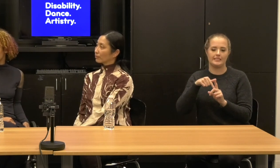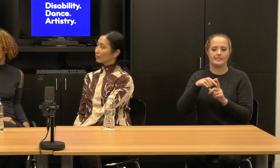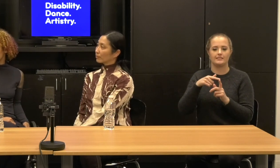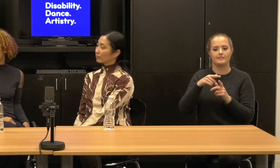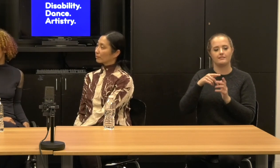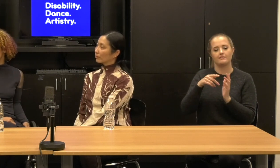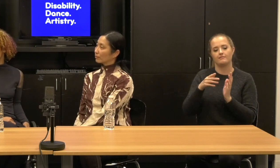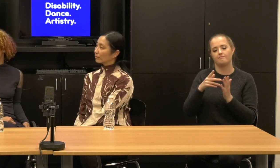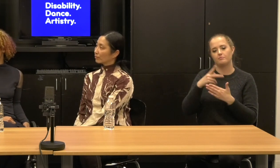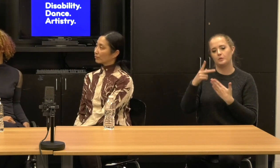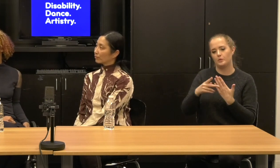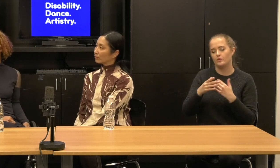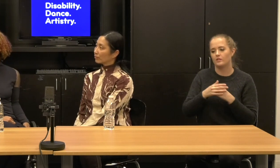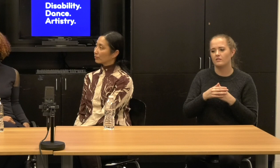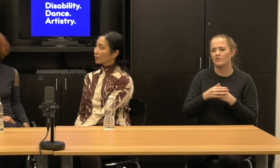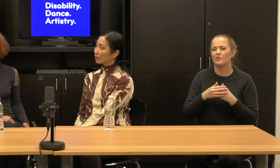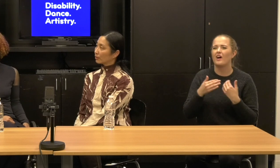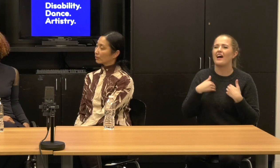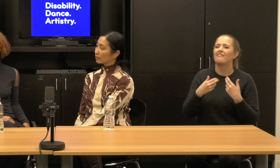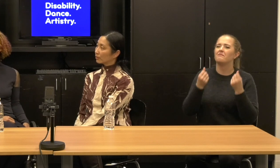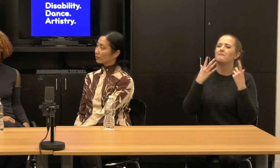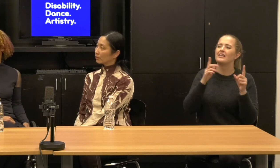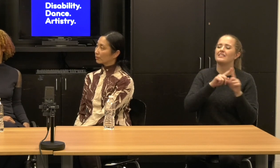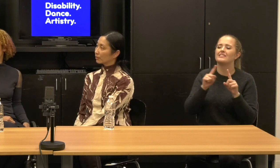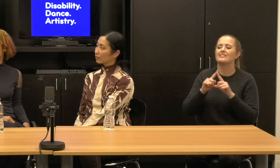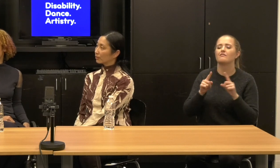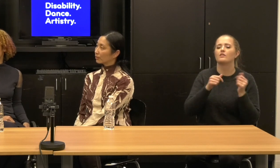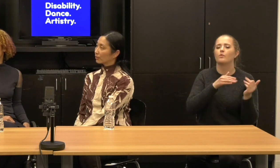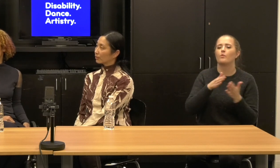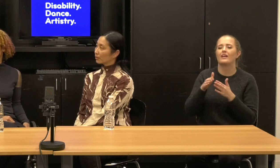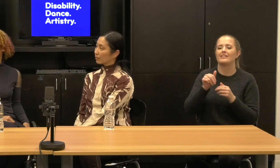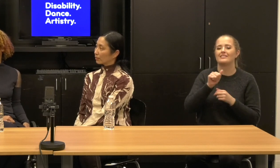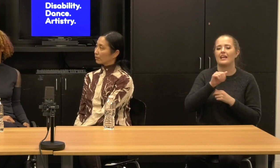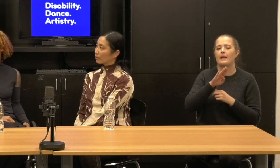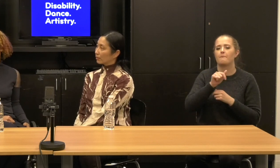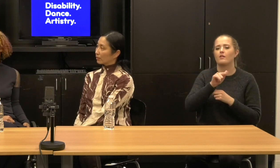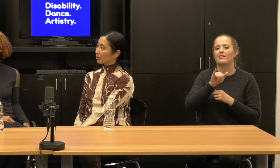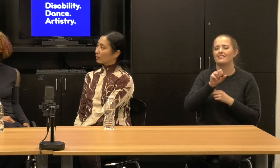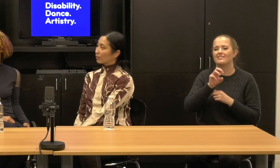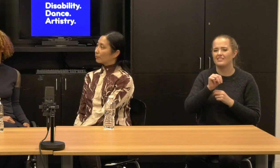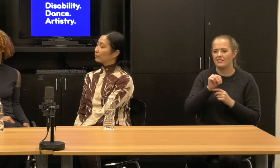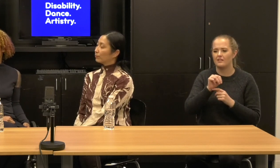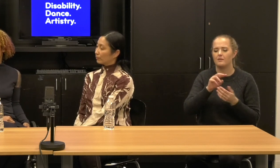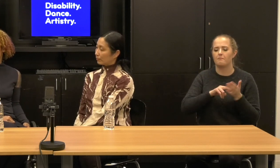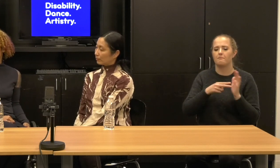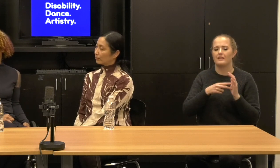and many forms of domination kind of happened is that we're thought of as small. Right?